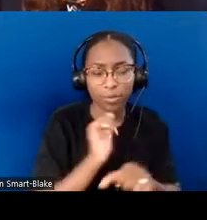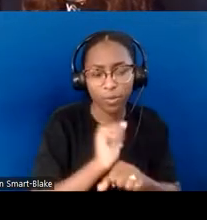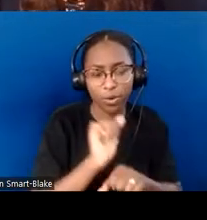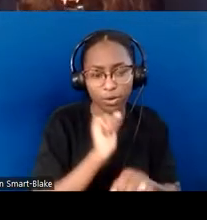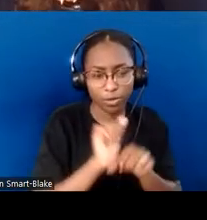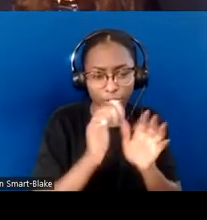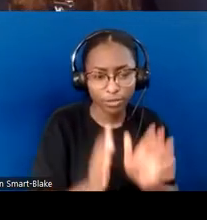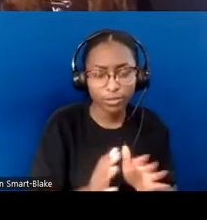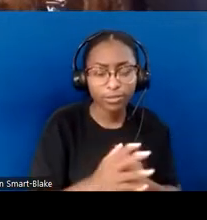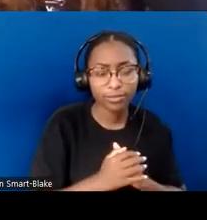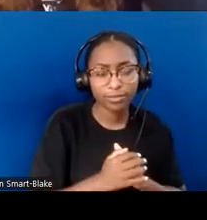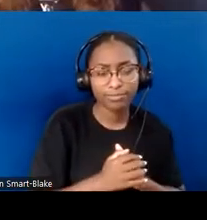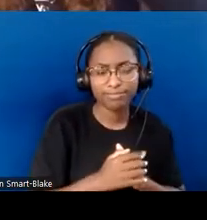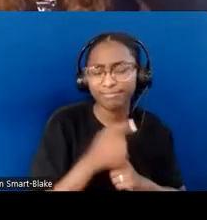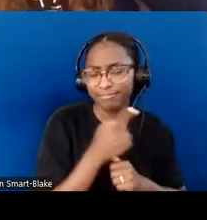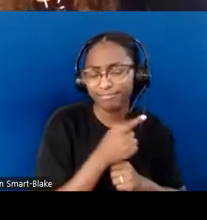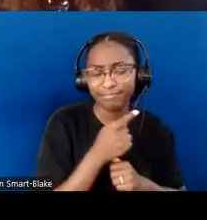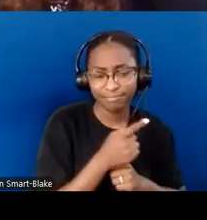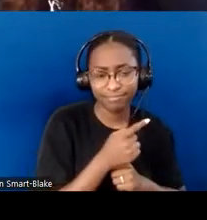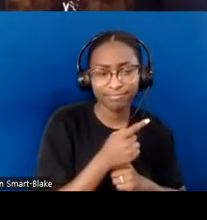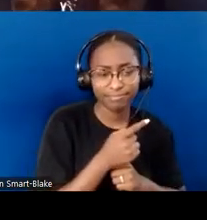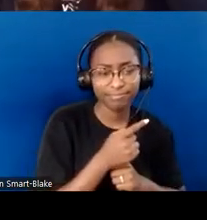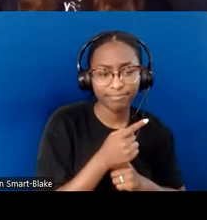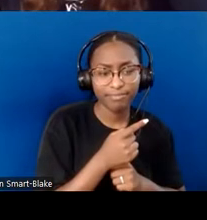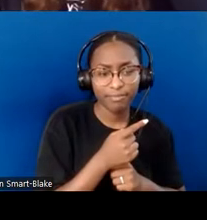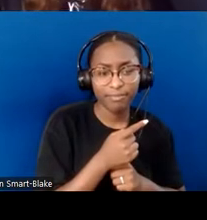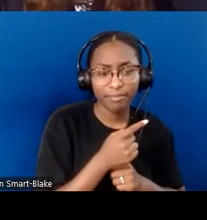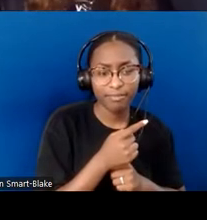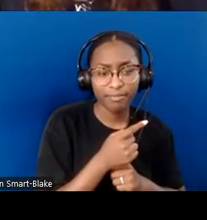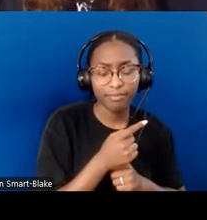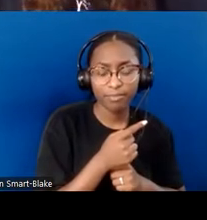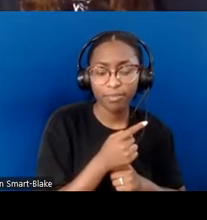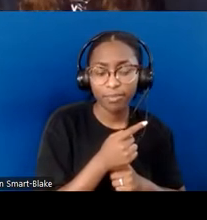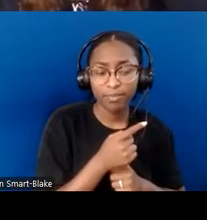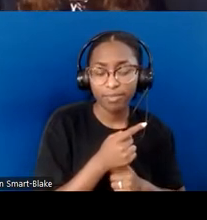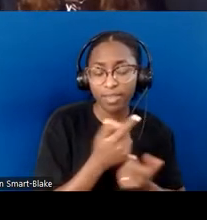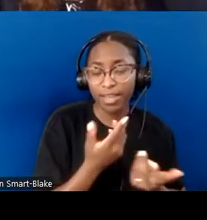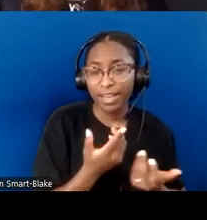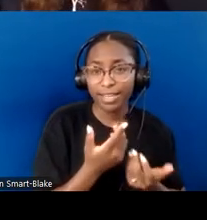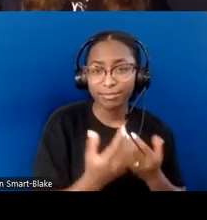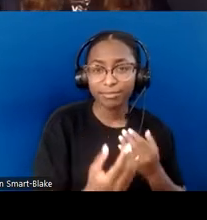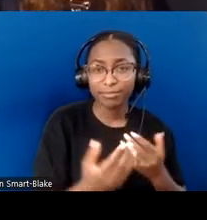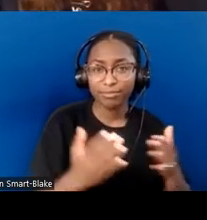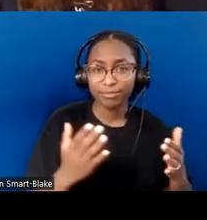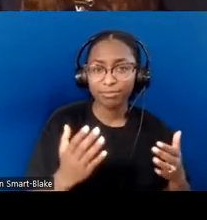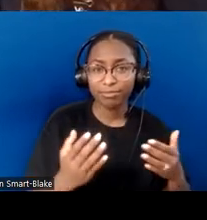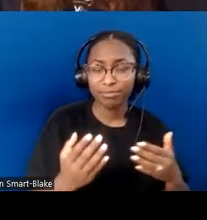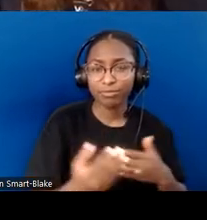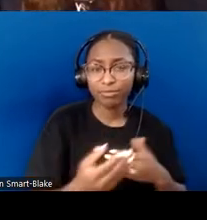This encourages me that the results are gonna be way more exciting and joyful and bigger than we can imagine